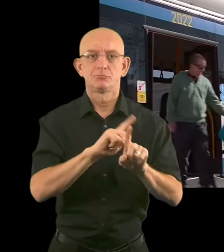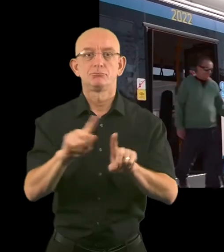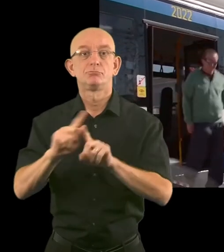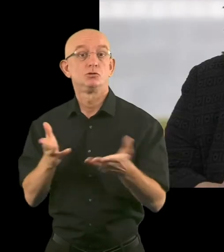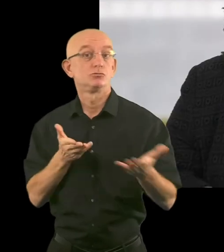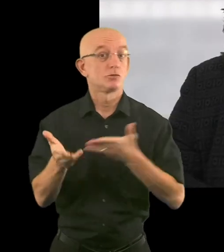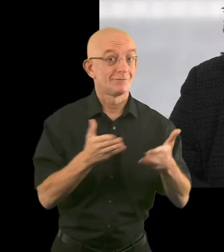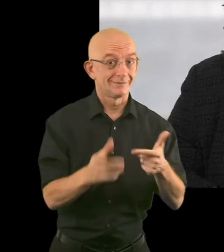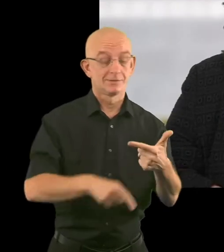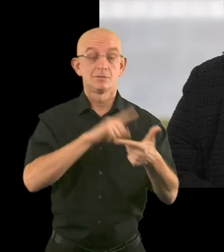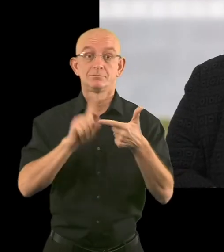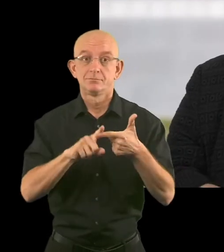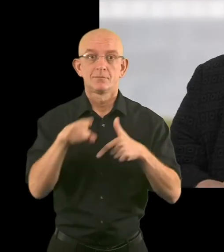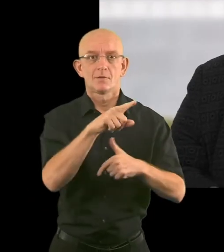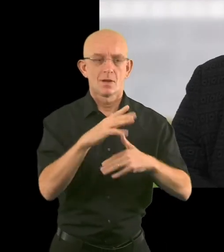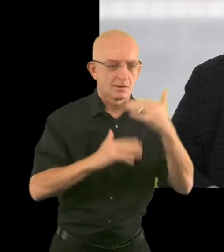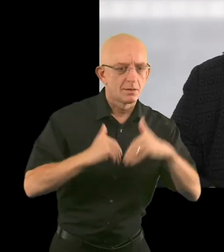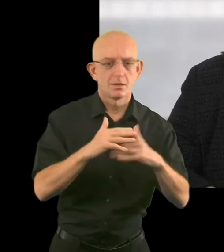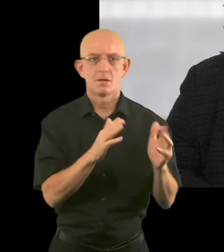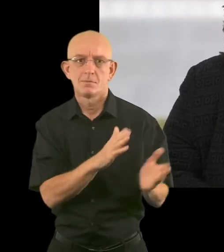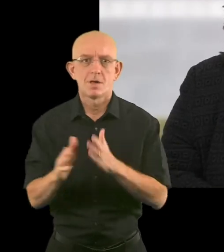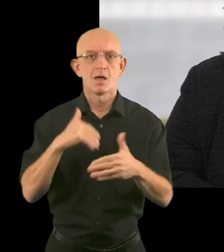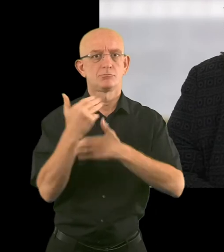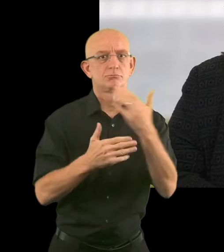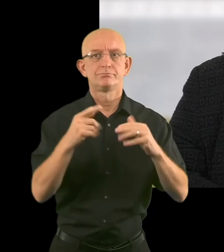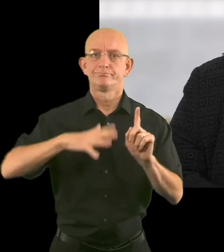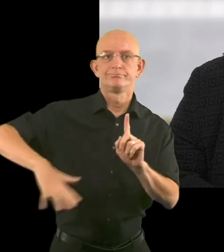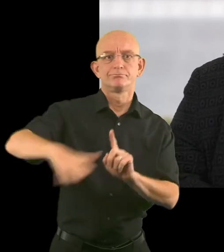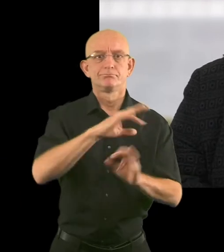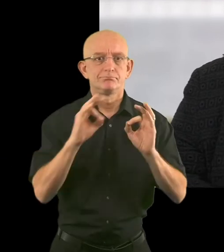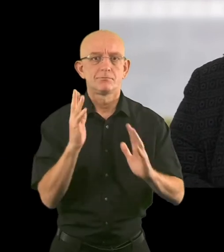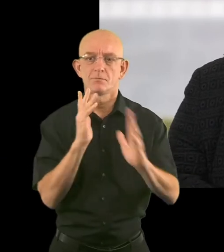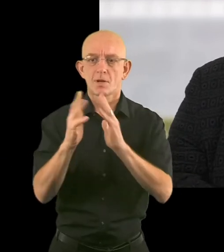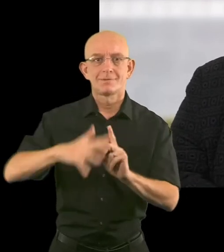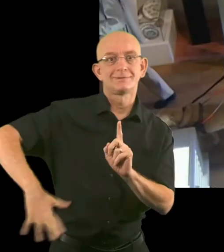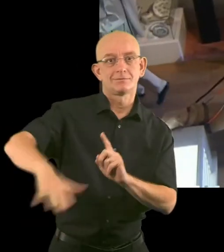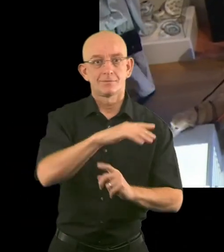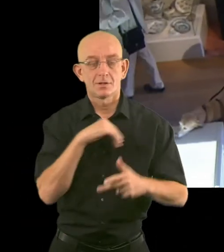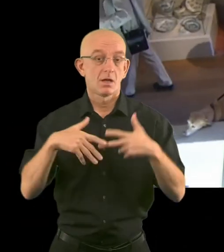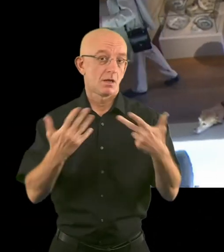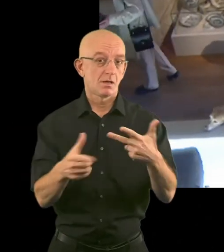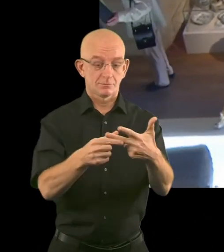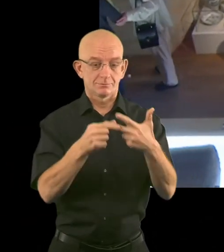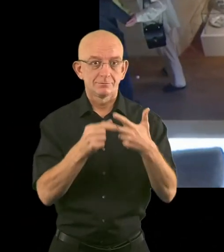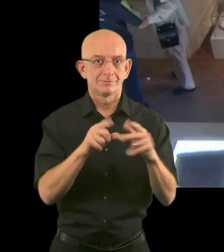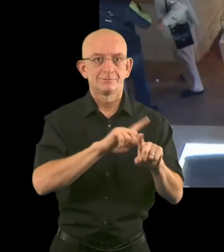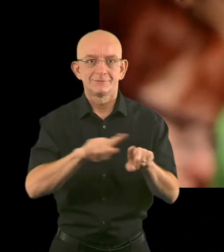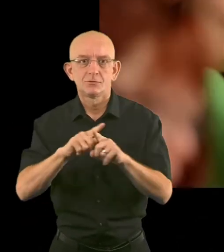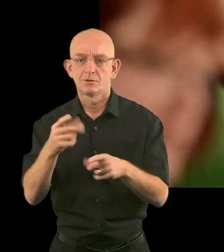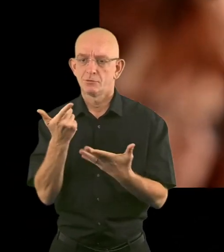plan and regulate the built environment and public space, or invest in infrastructure.